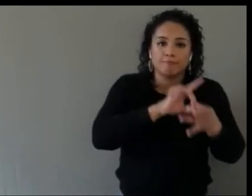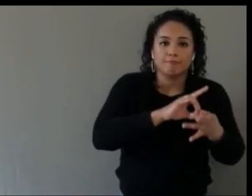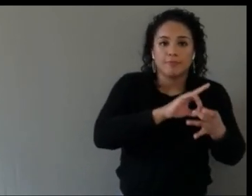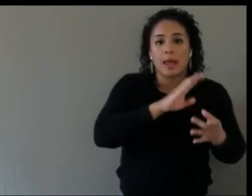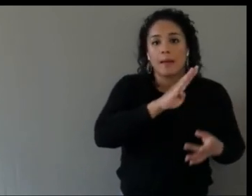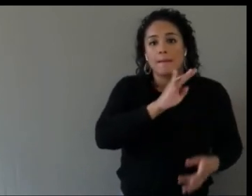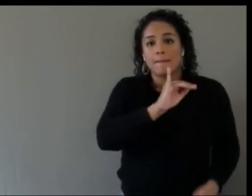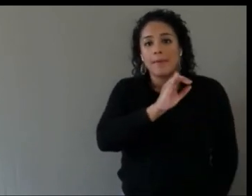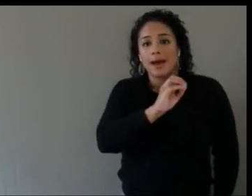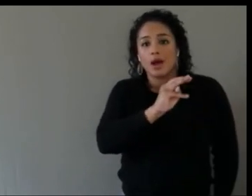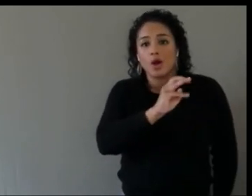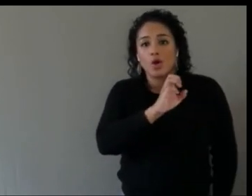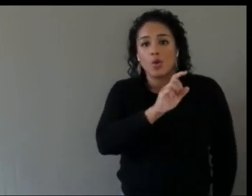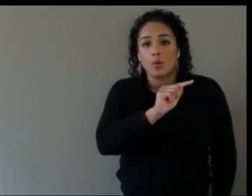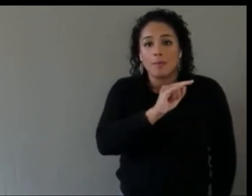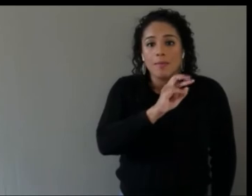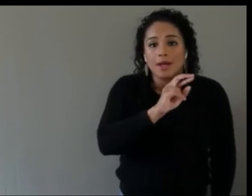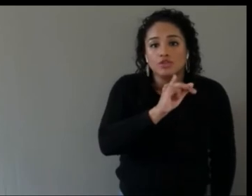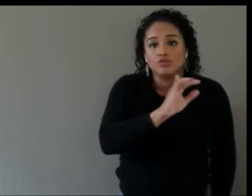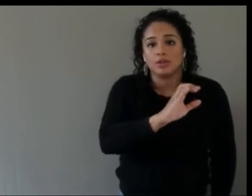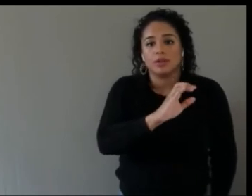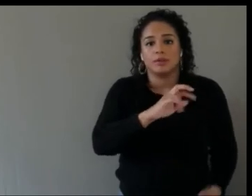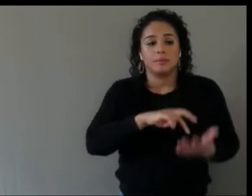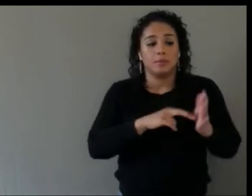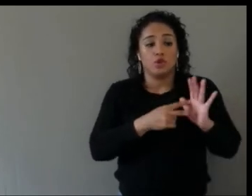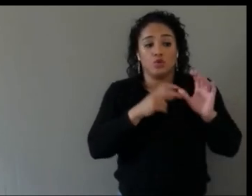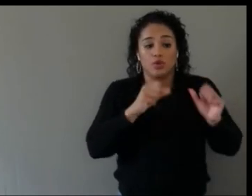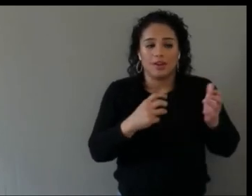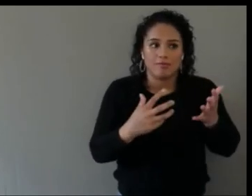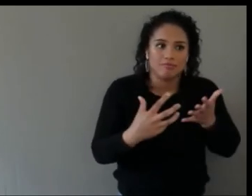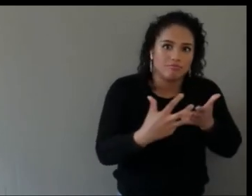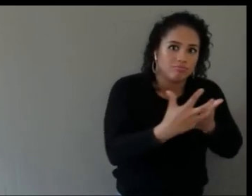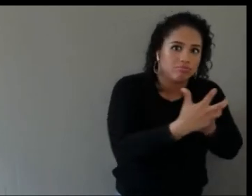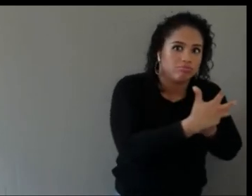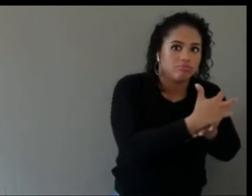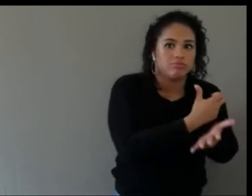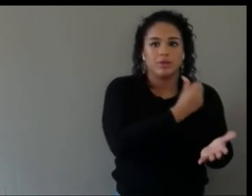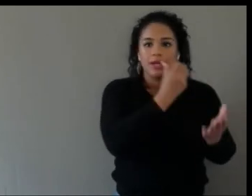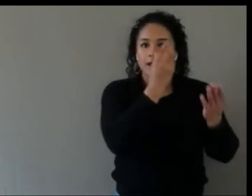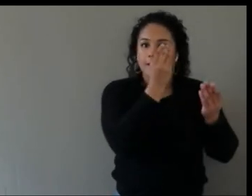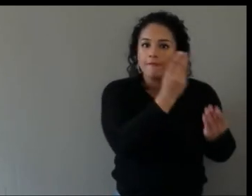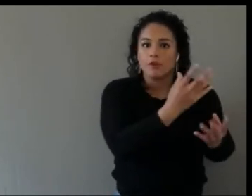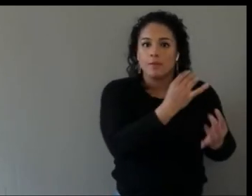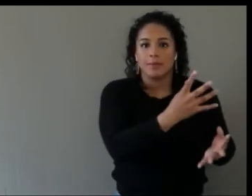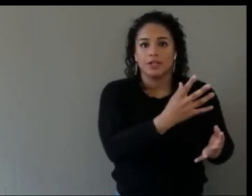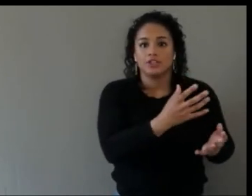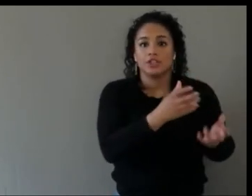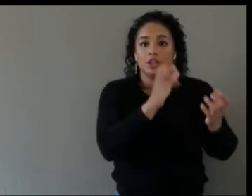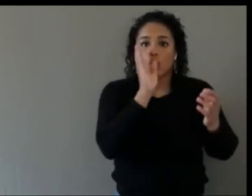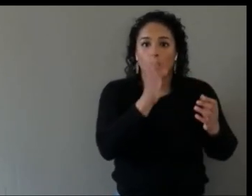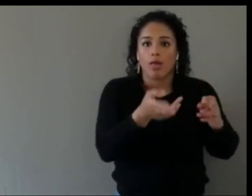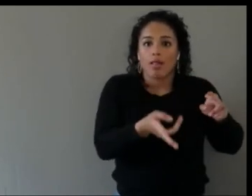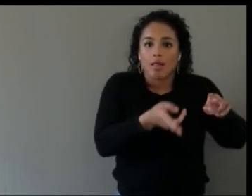so much information, and it's going to increase as time goes forward, whether it's just your